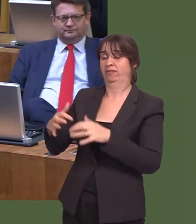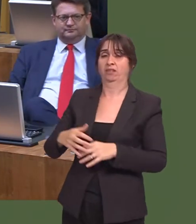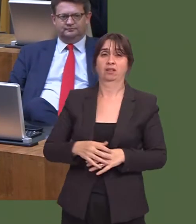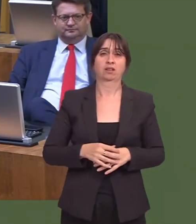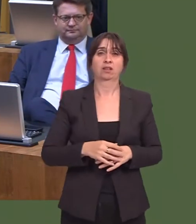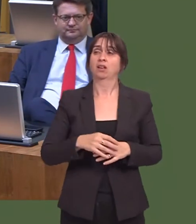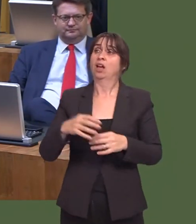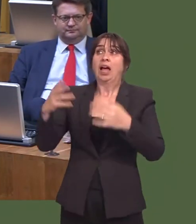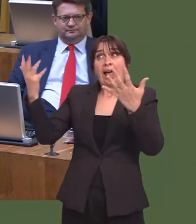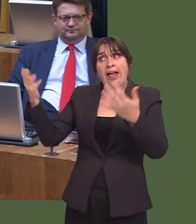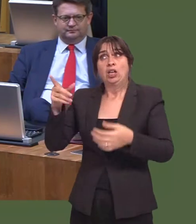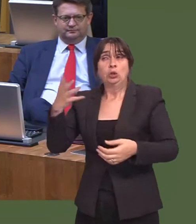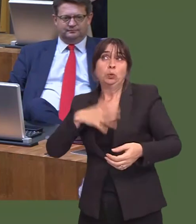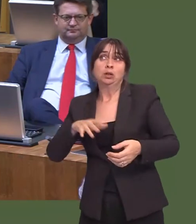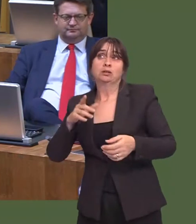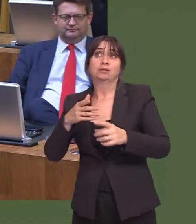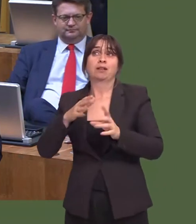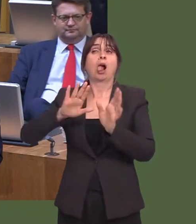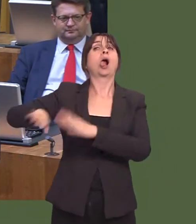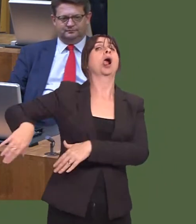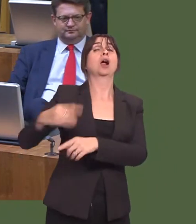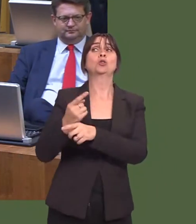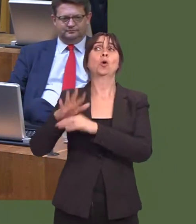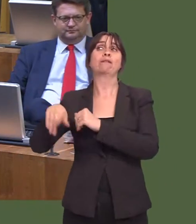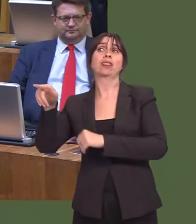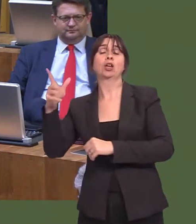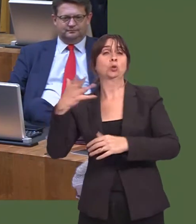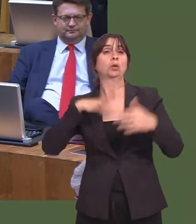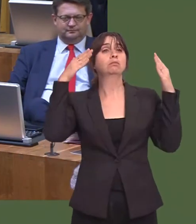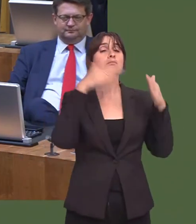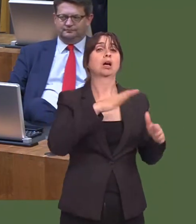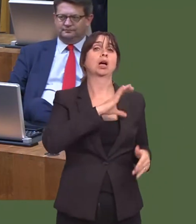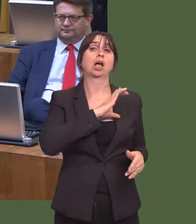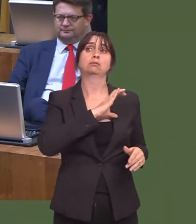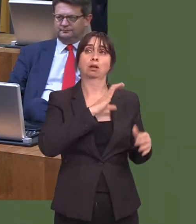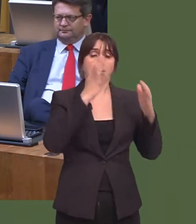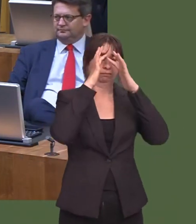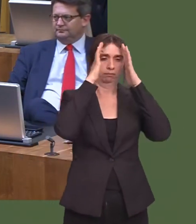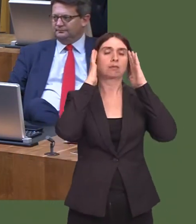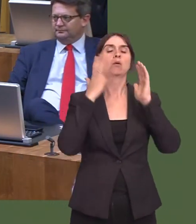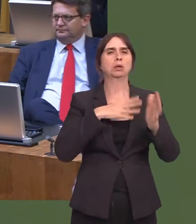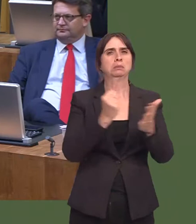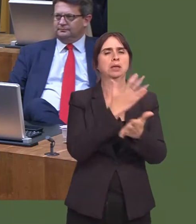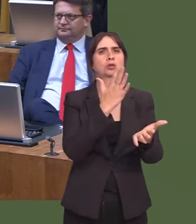asked a question about cancer key workers. That is something that weíre still working towards to make sure that everyone has that key worker.